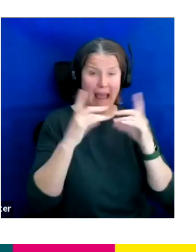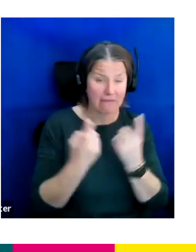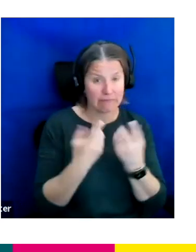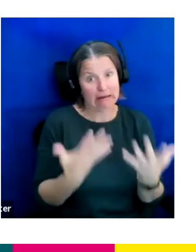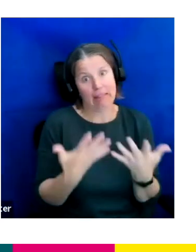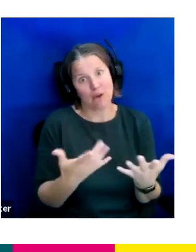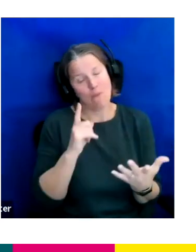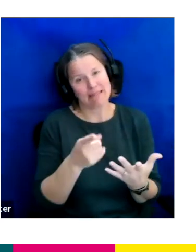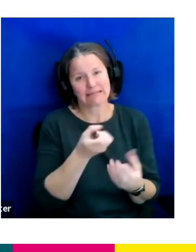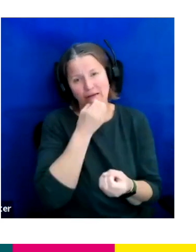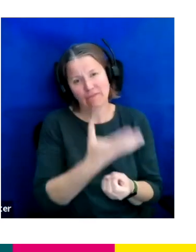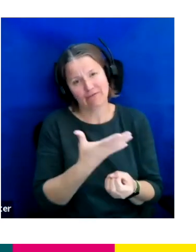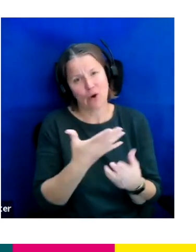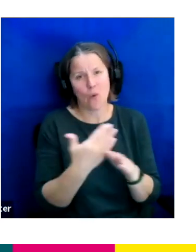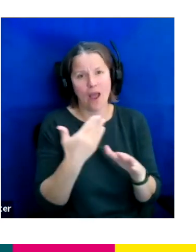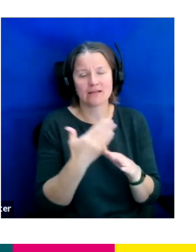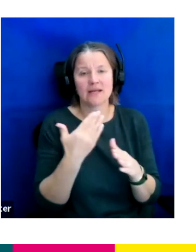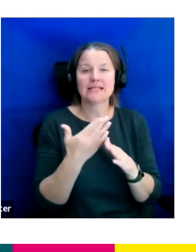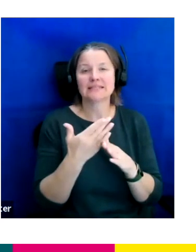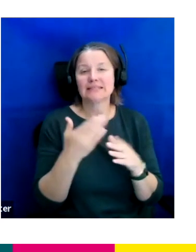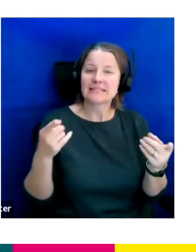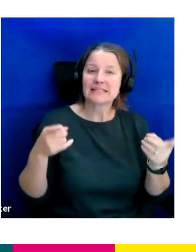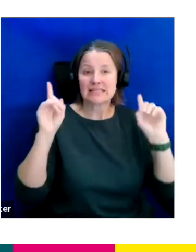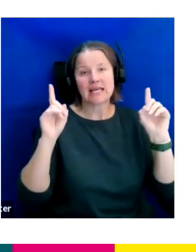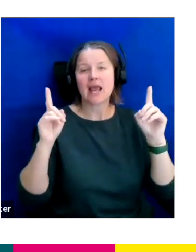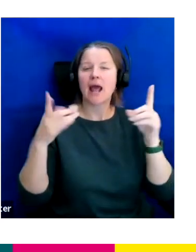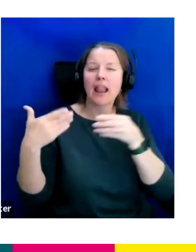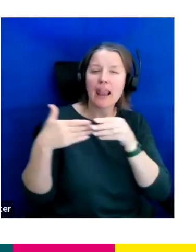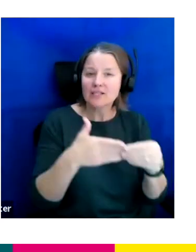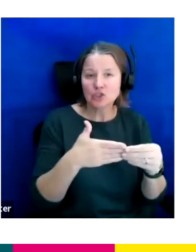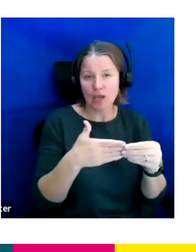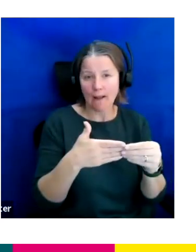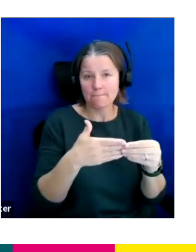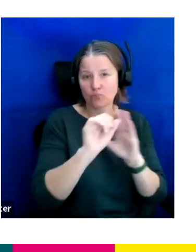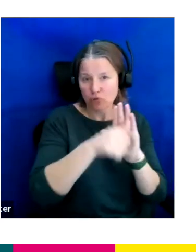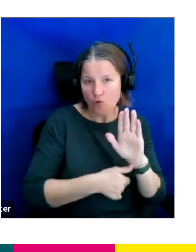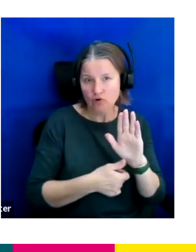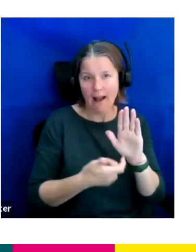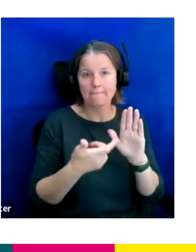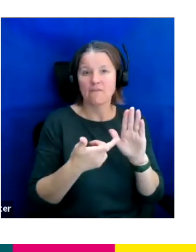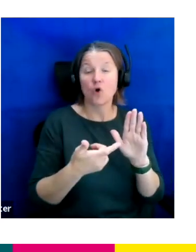So this is a senior leadership programme for deaf, disabled and neurodivergent senior managers